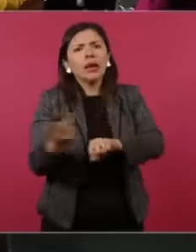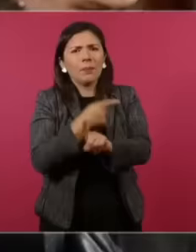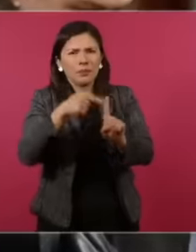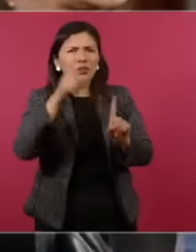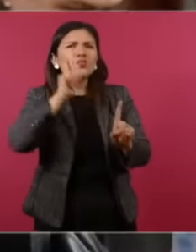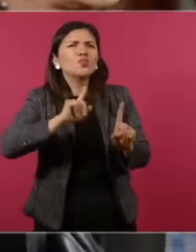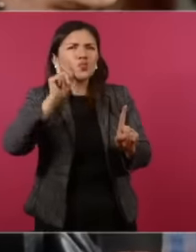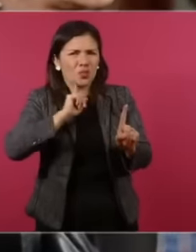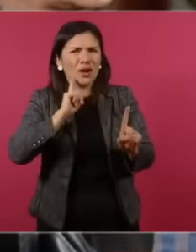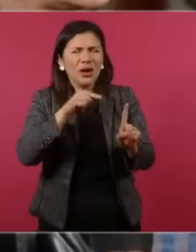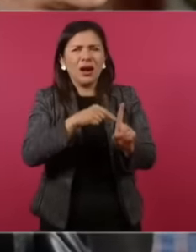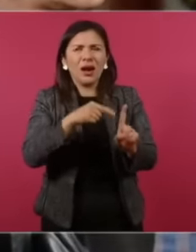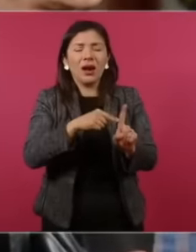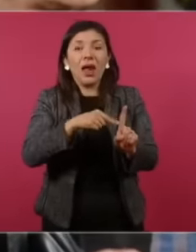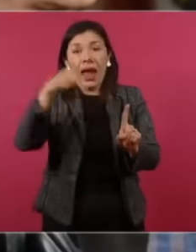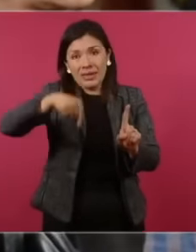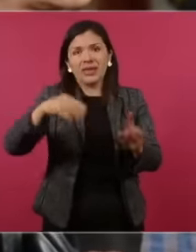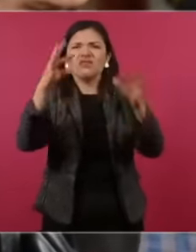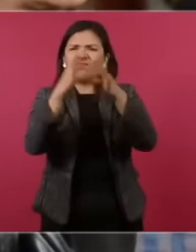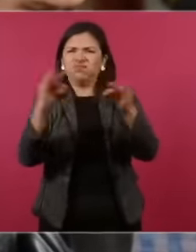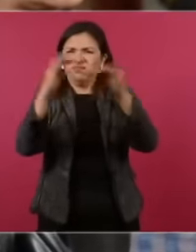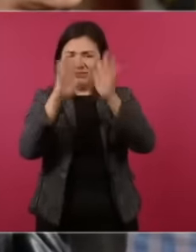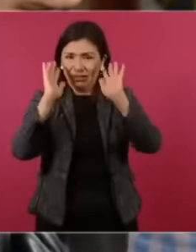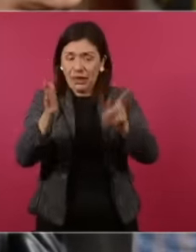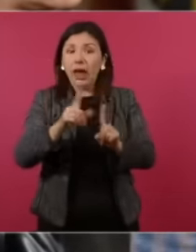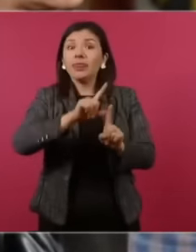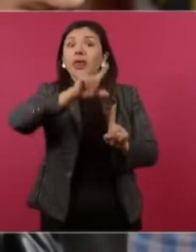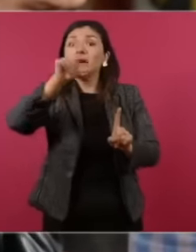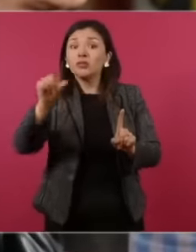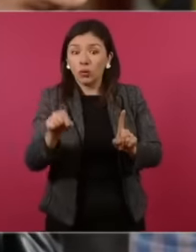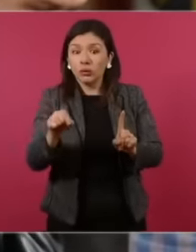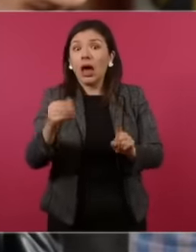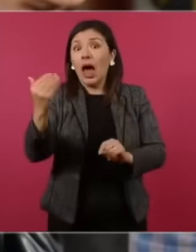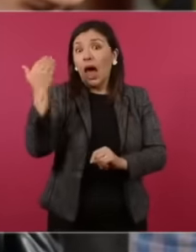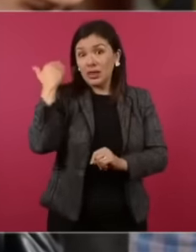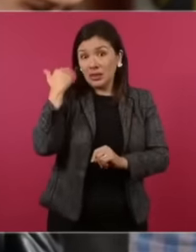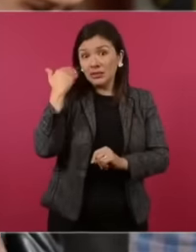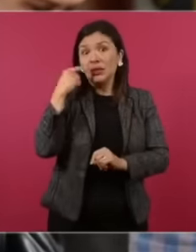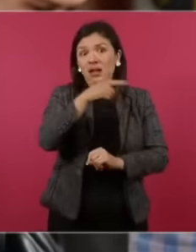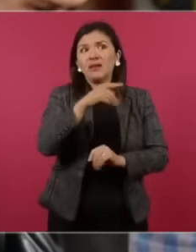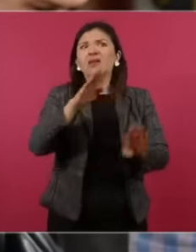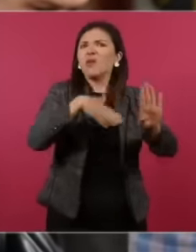it was pronounced here in the morning it was an at Already they were attacking her a lot